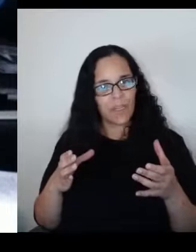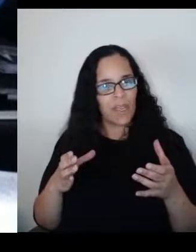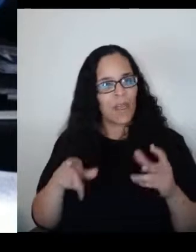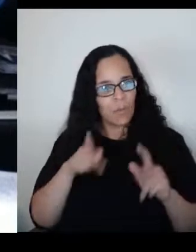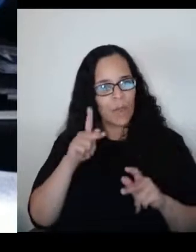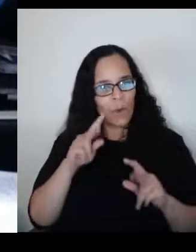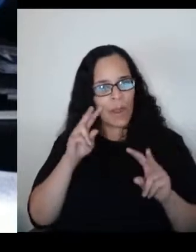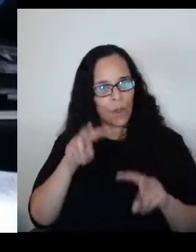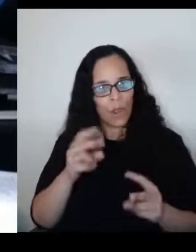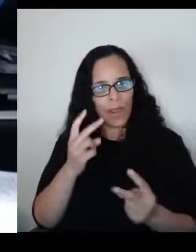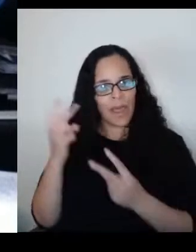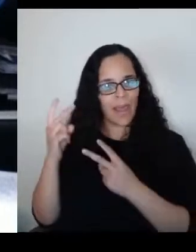they are very meaningful.